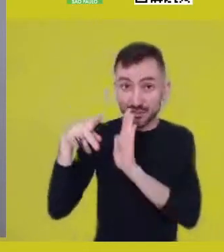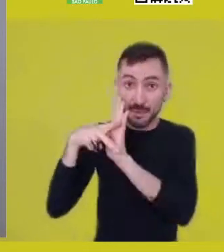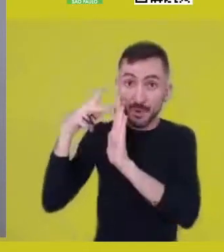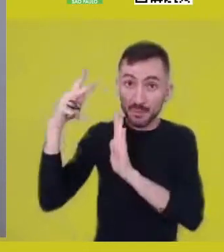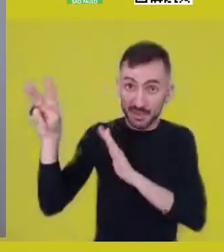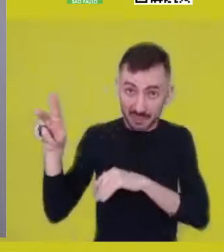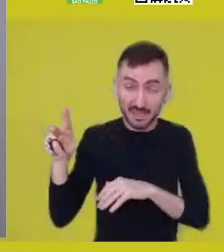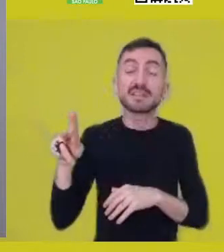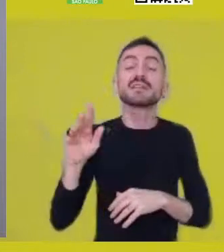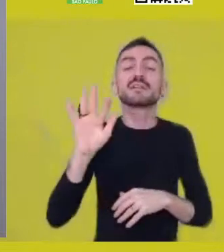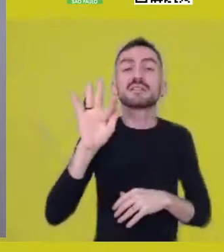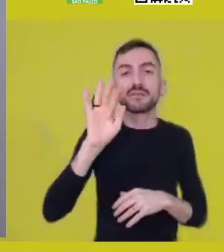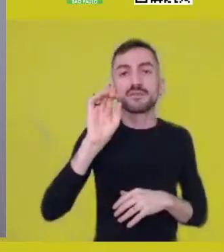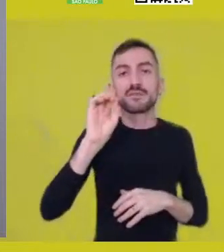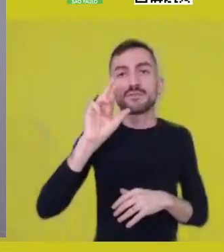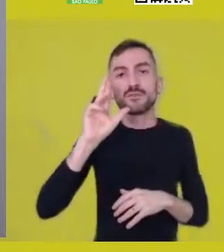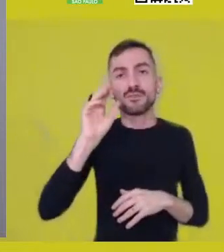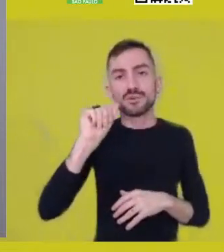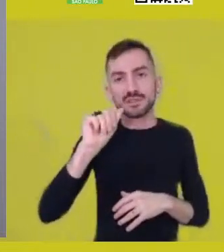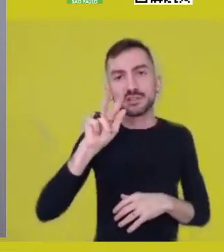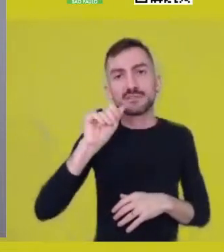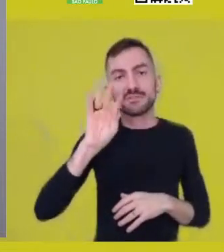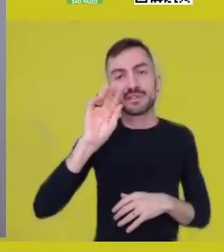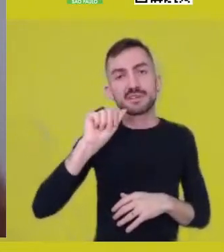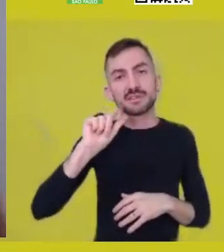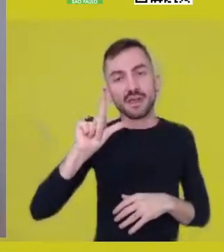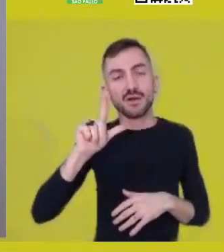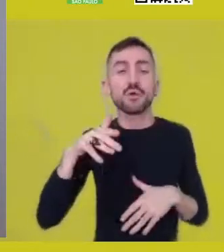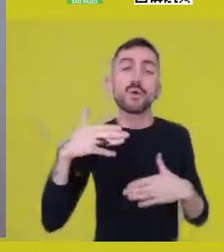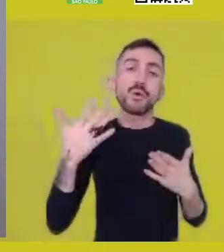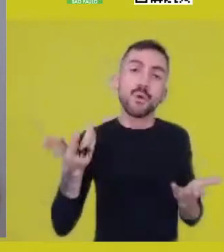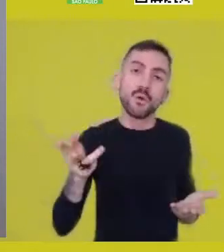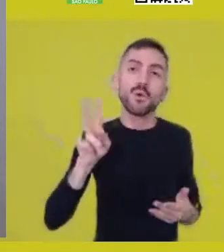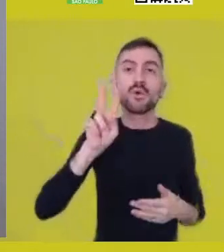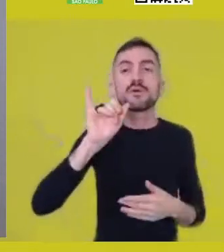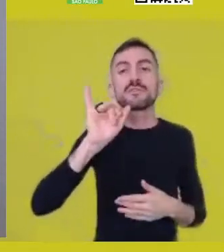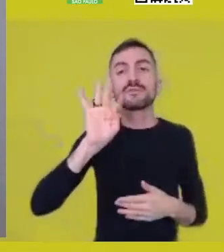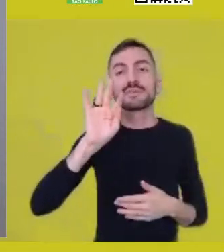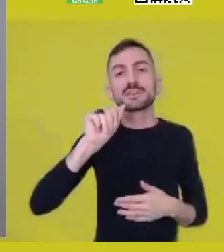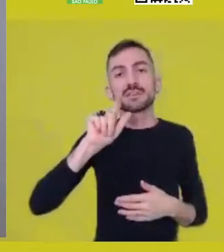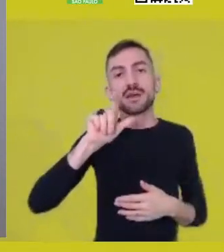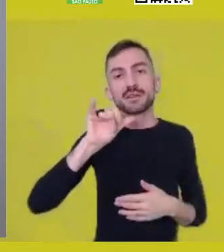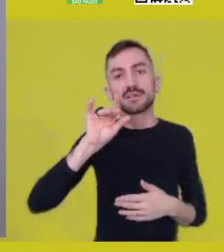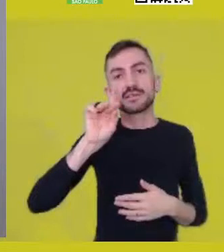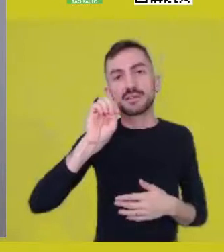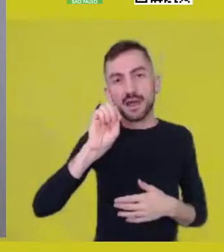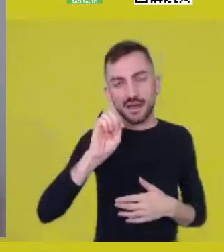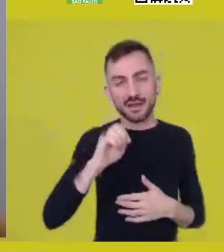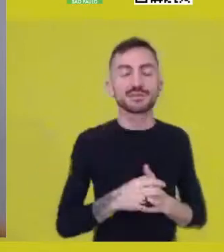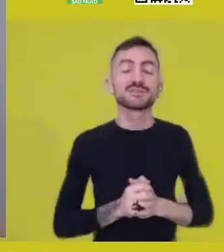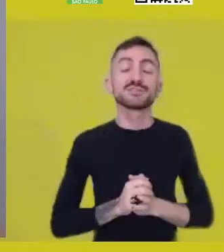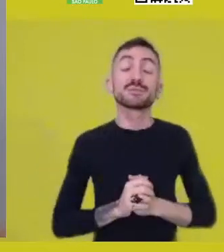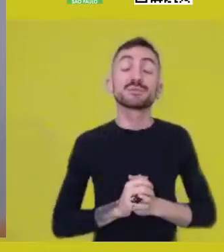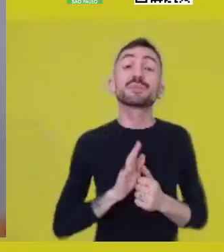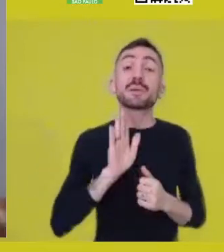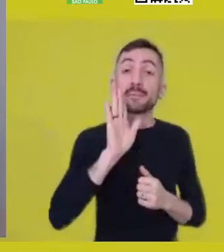At the same time, it brings a binarism which is noteworthy